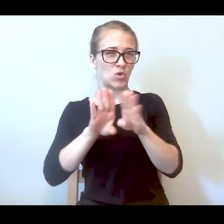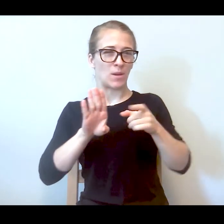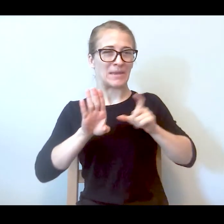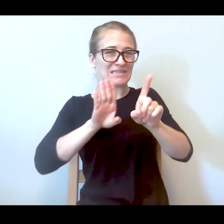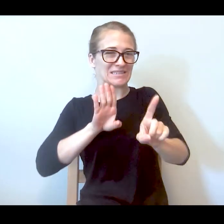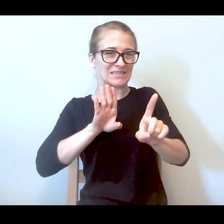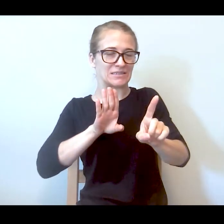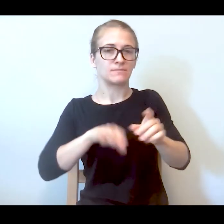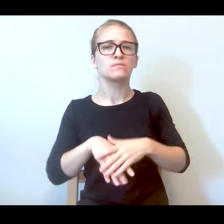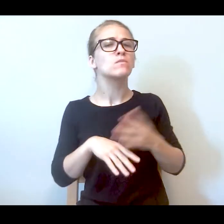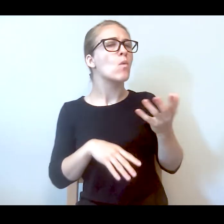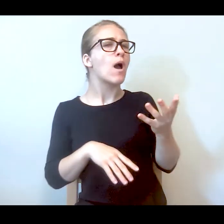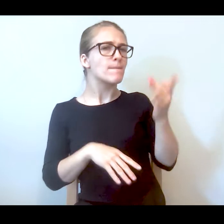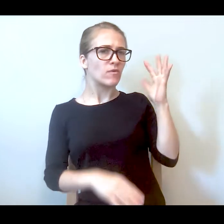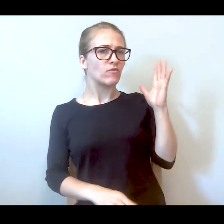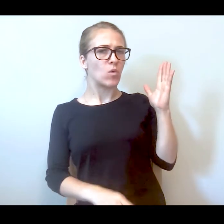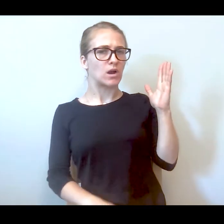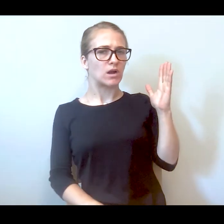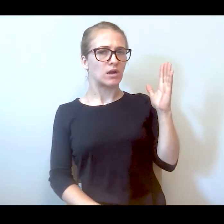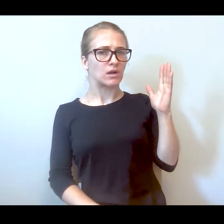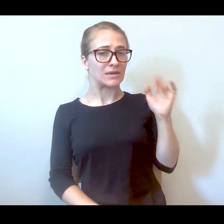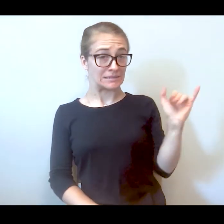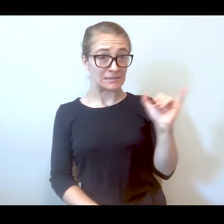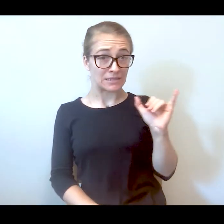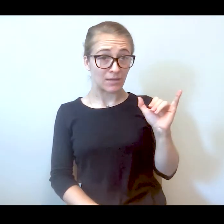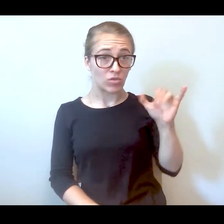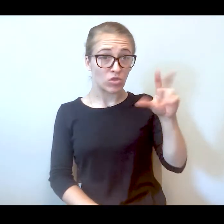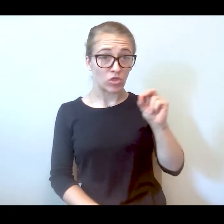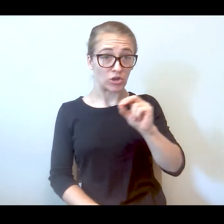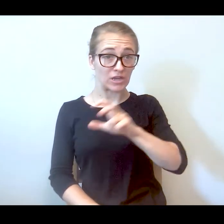In the past, had it also been sort of 30 police cars.